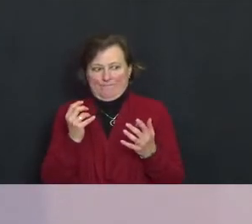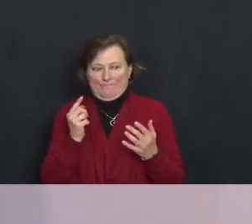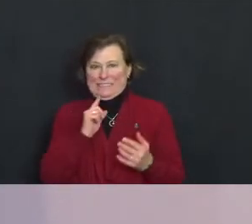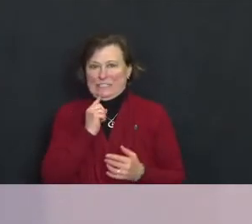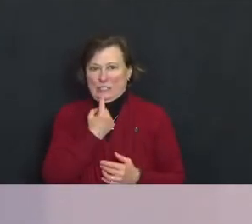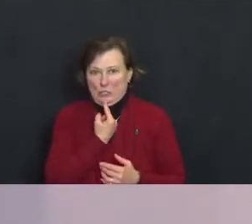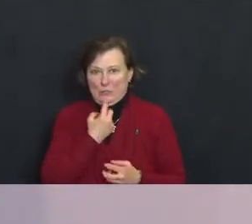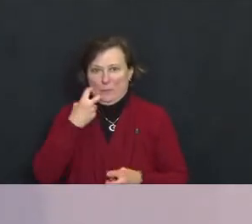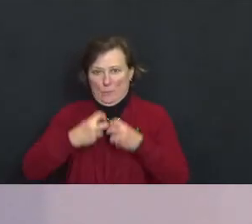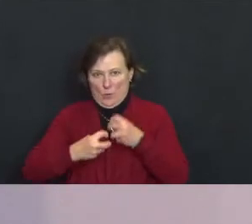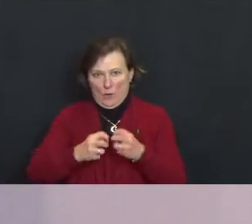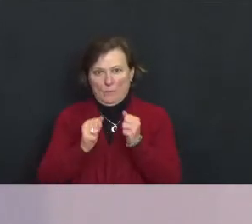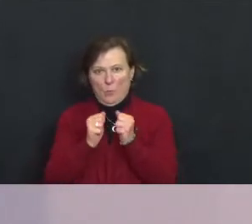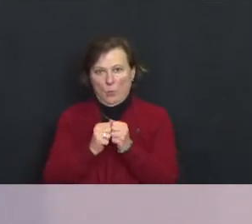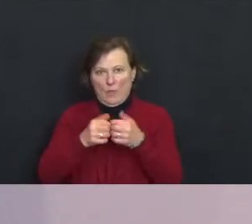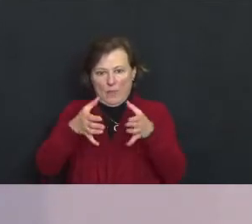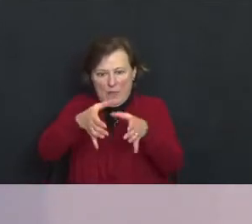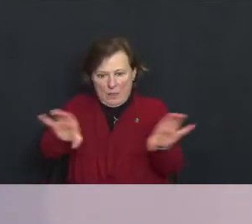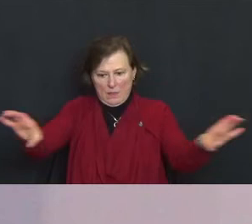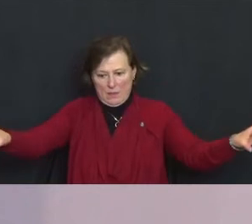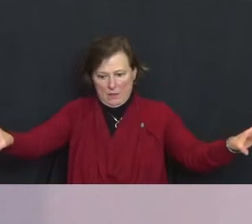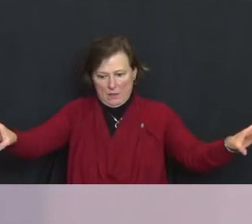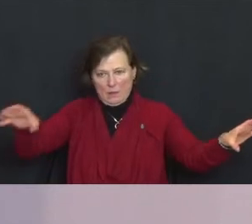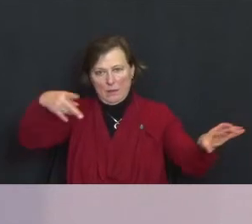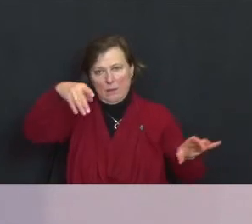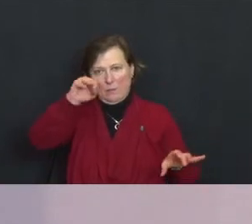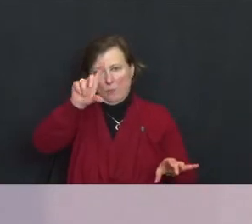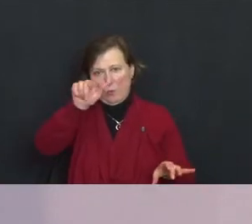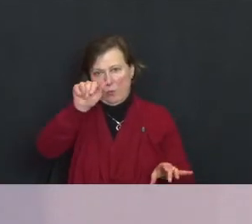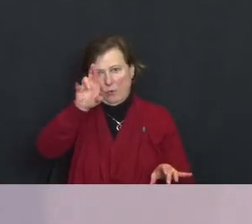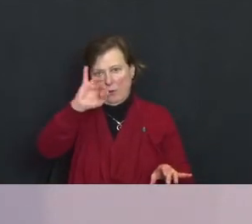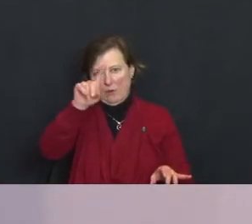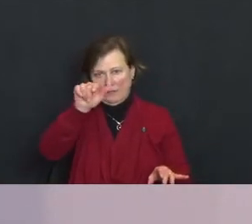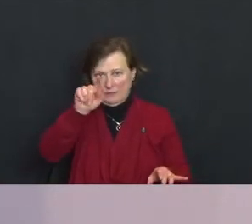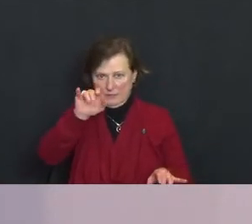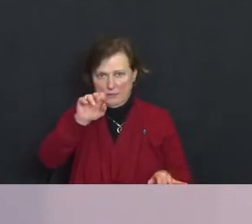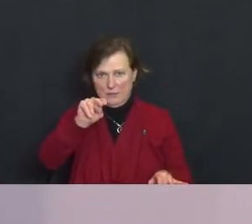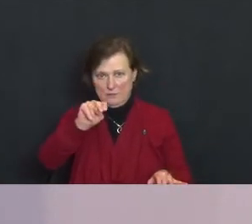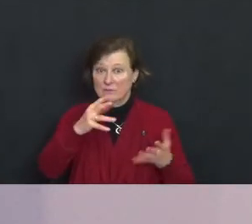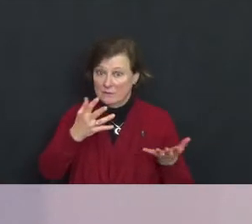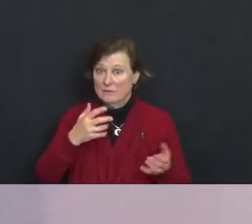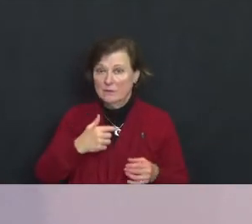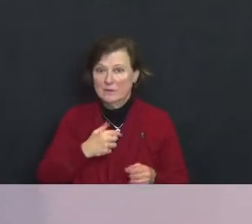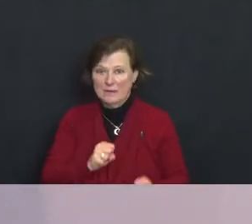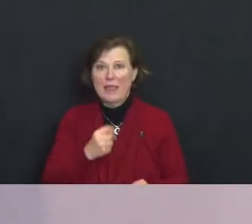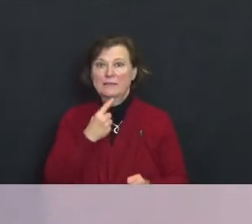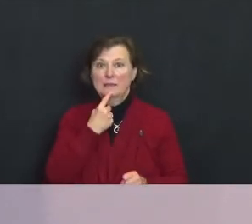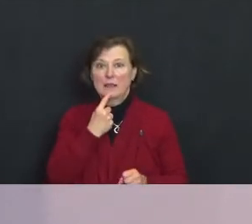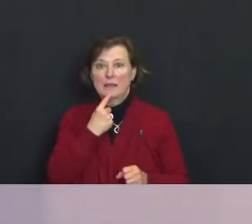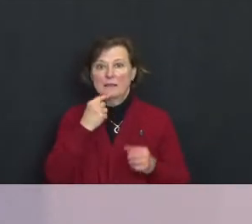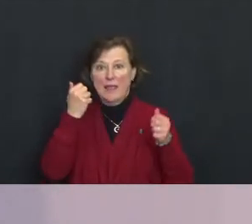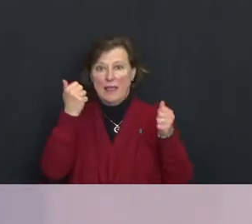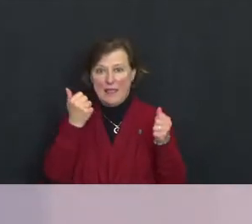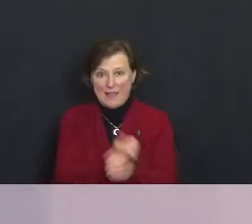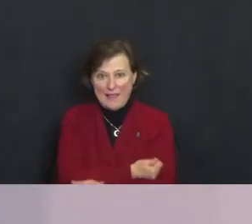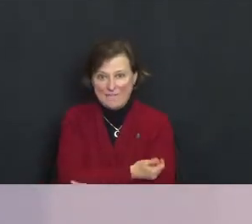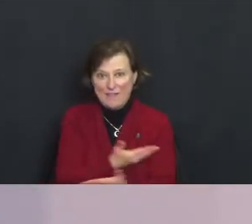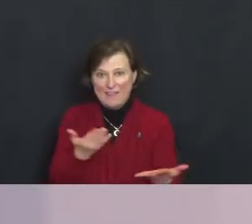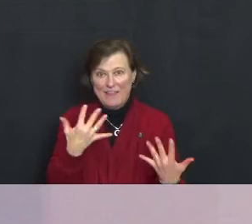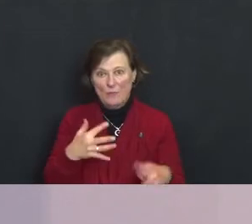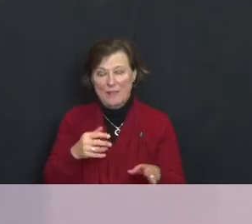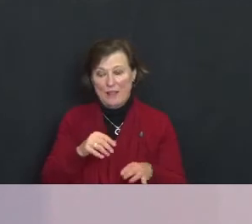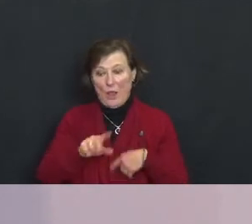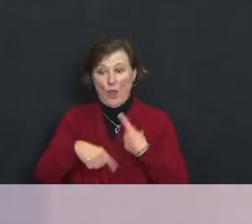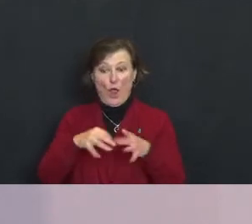It would not be an exaggeration to say that things have really gone off the rails.